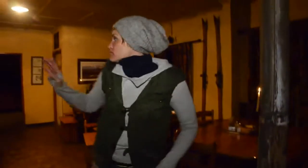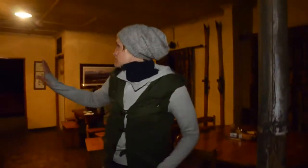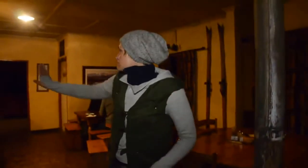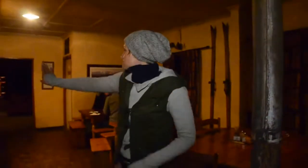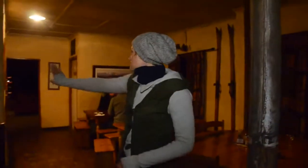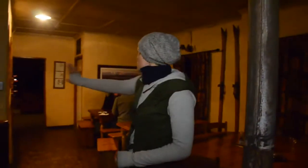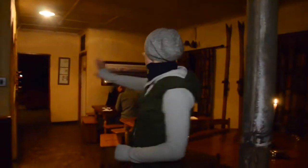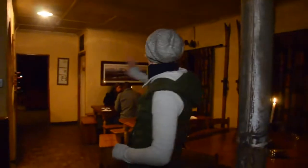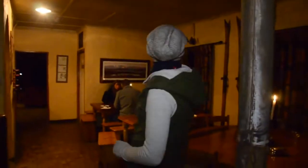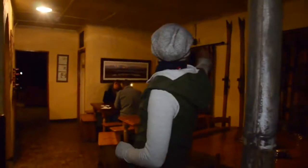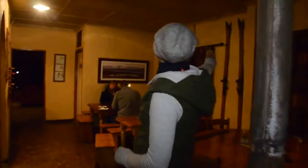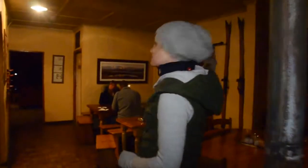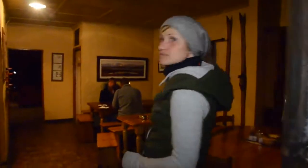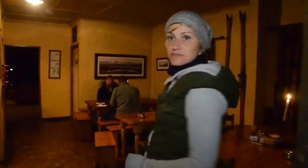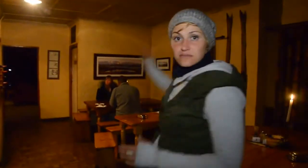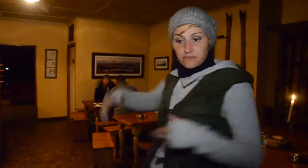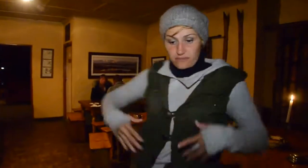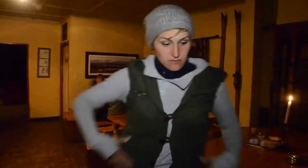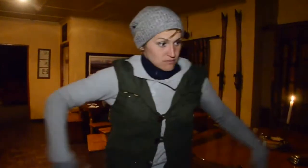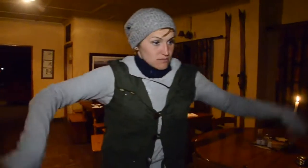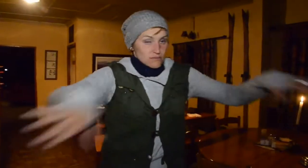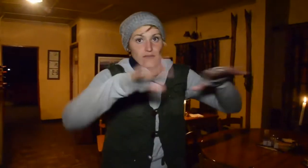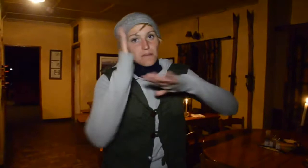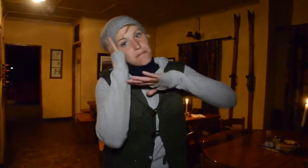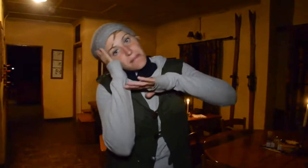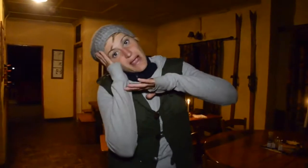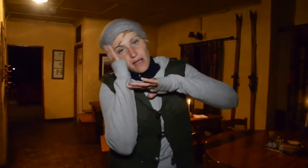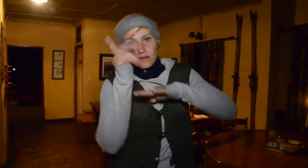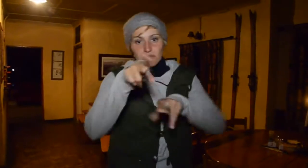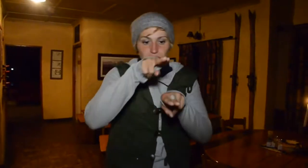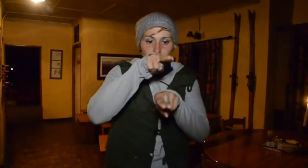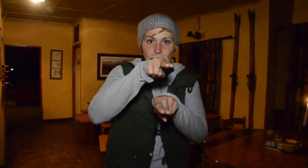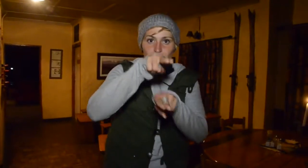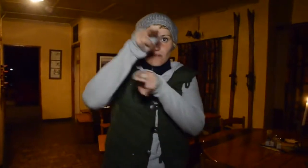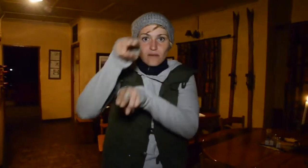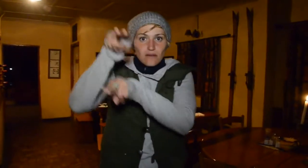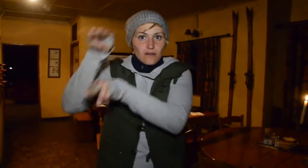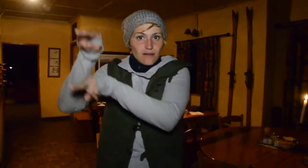the original building before they expanded. There used to be a wall here and